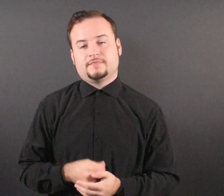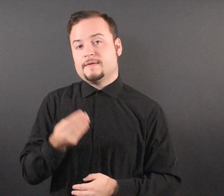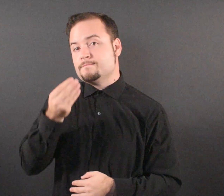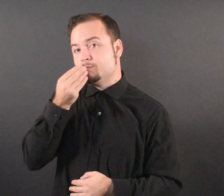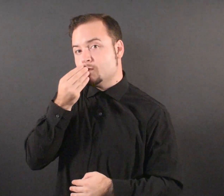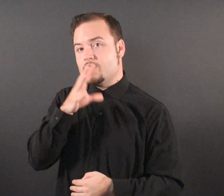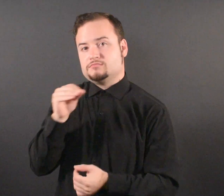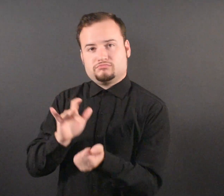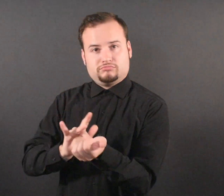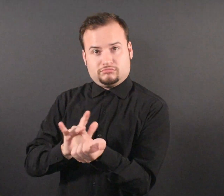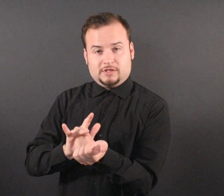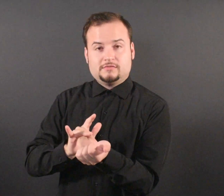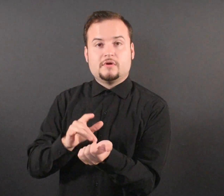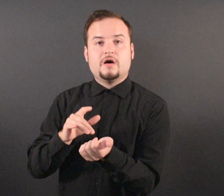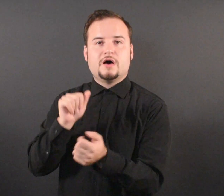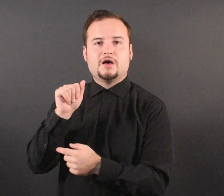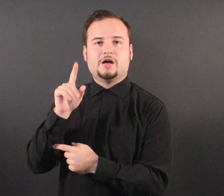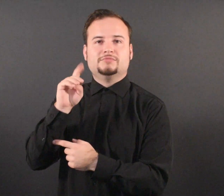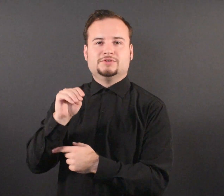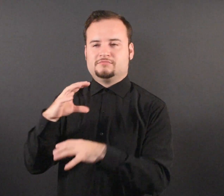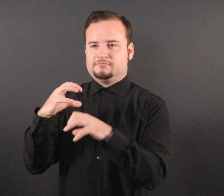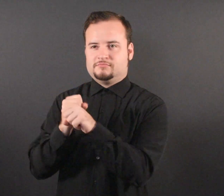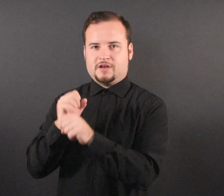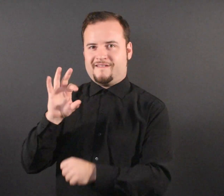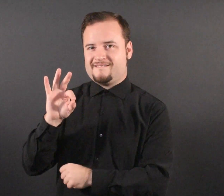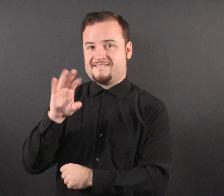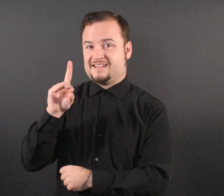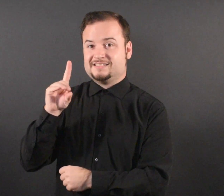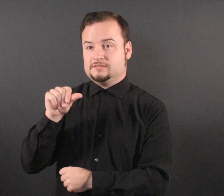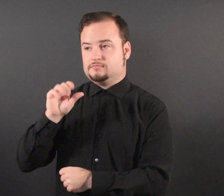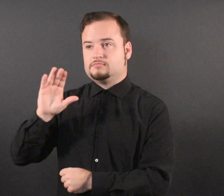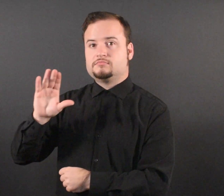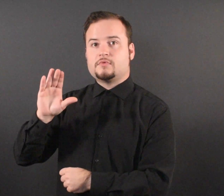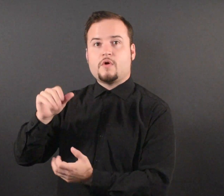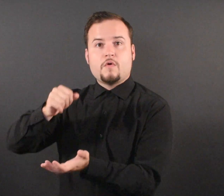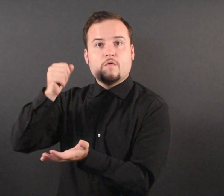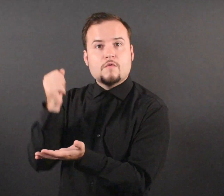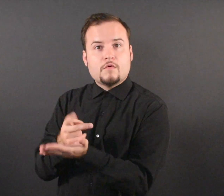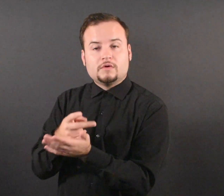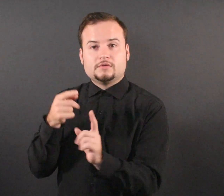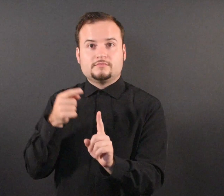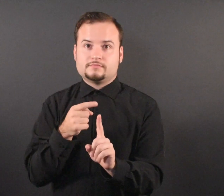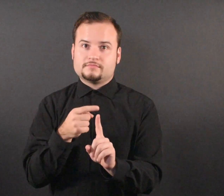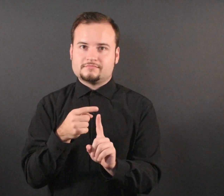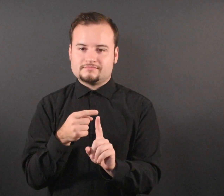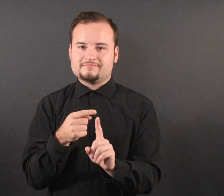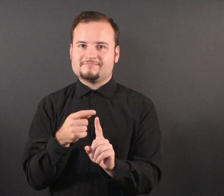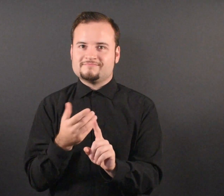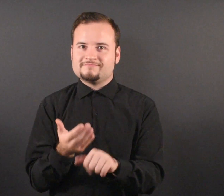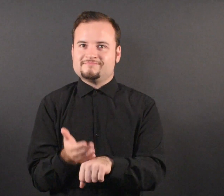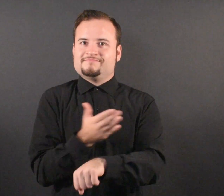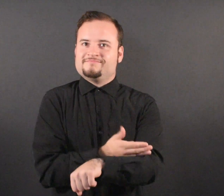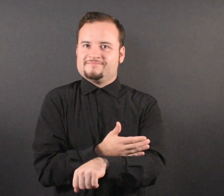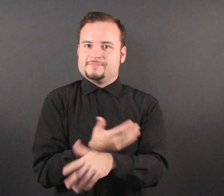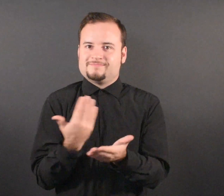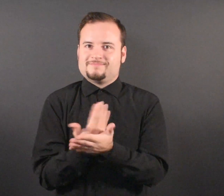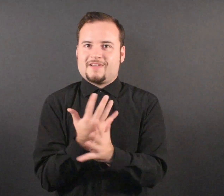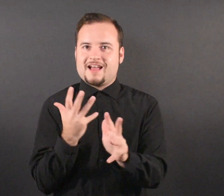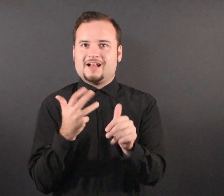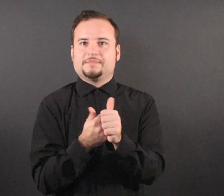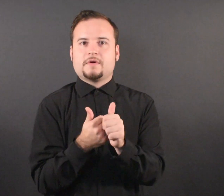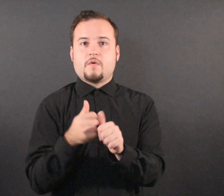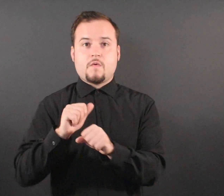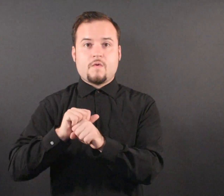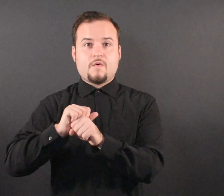The Food and Drug Administration’s (FDA) authorization of updated COVID-19 boosters,